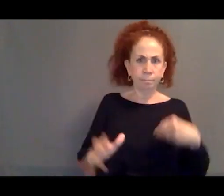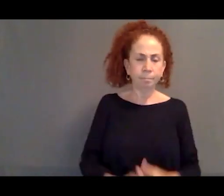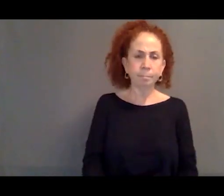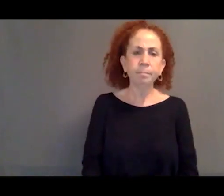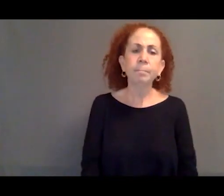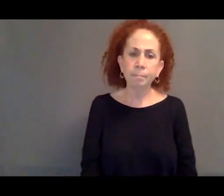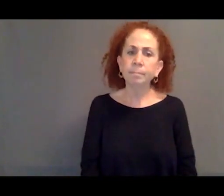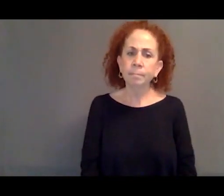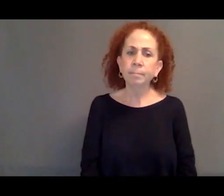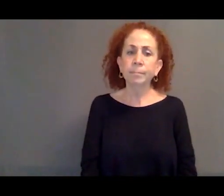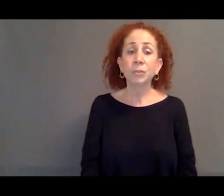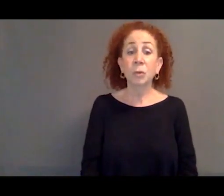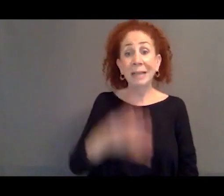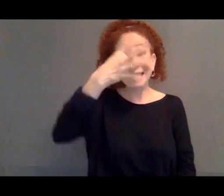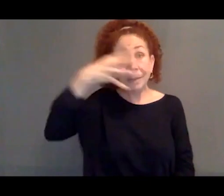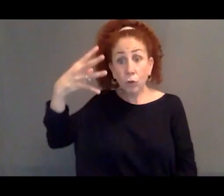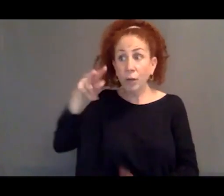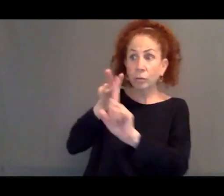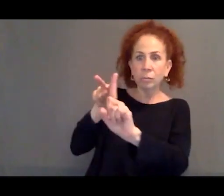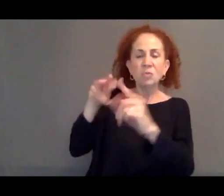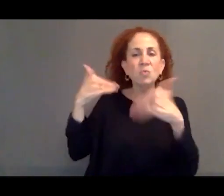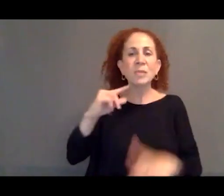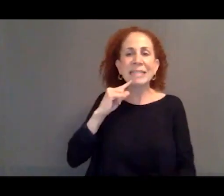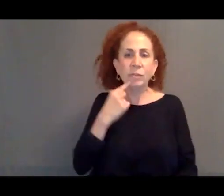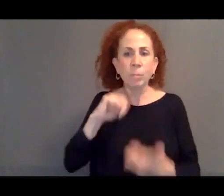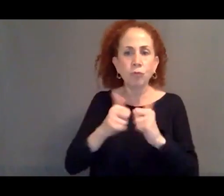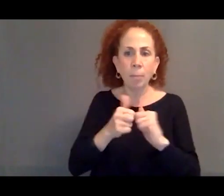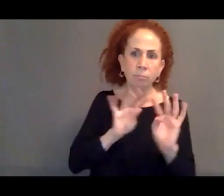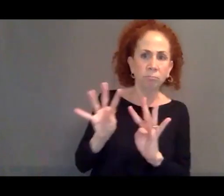Immigration was seen as a major problem.